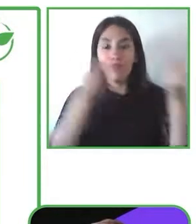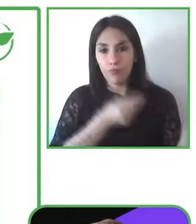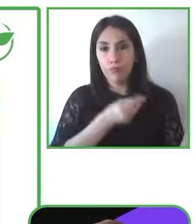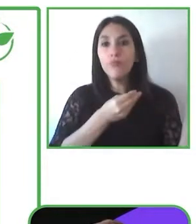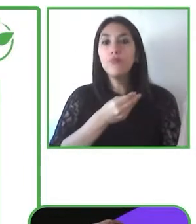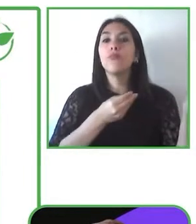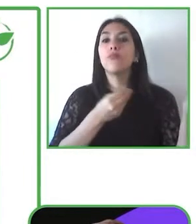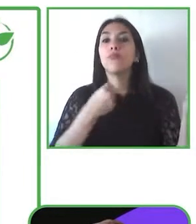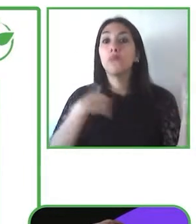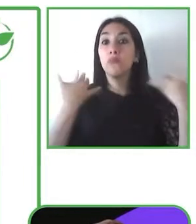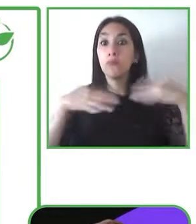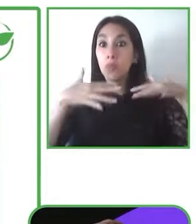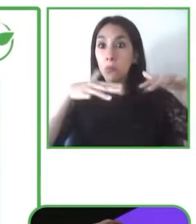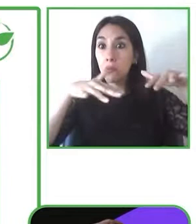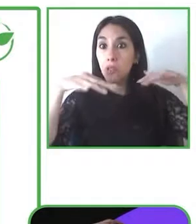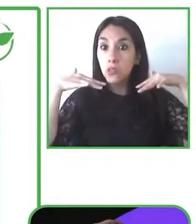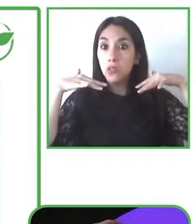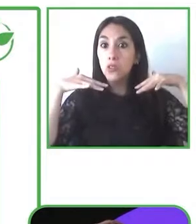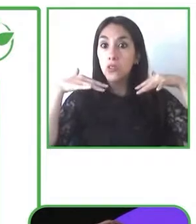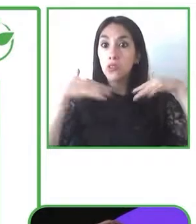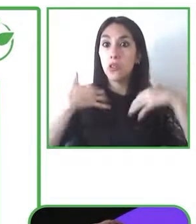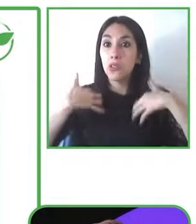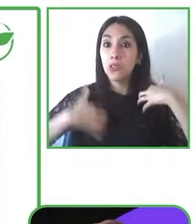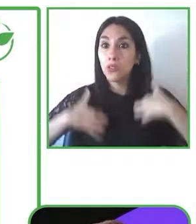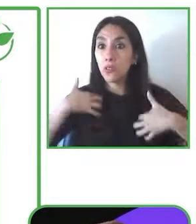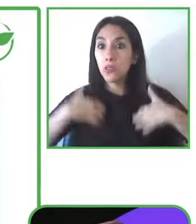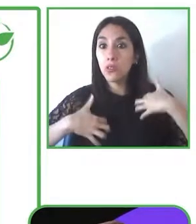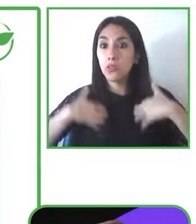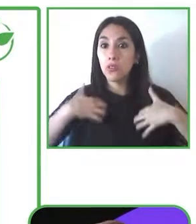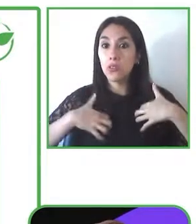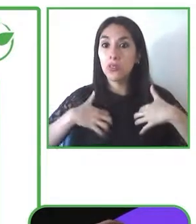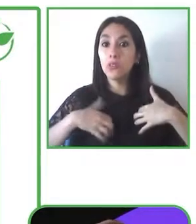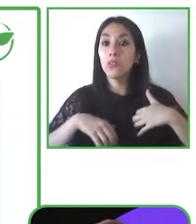inclusive digital transformation for our customers, ourselves and society in general